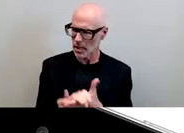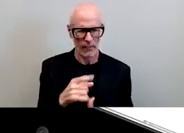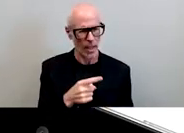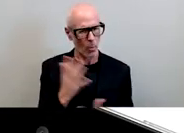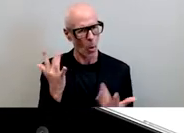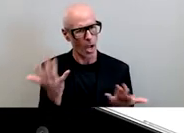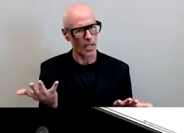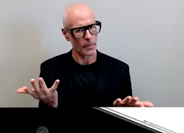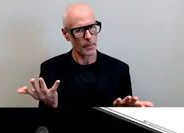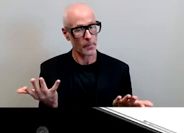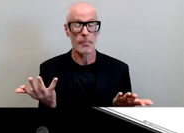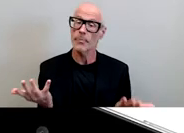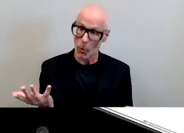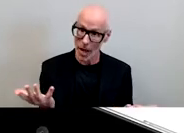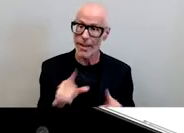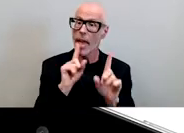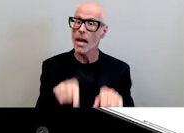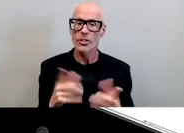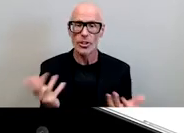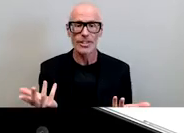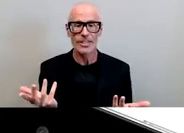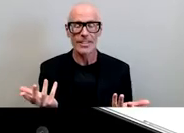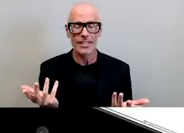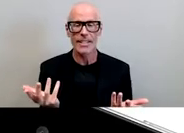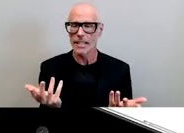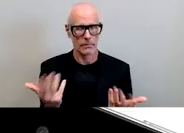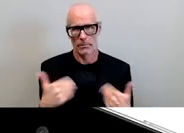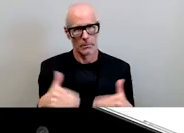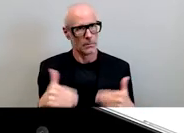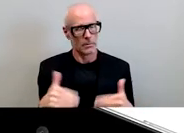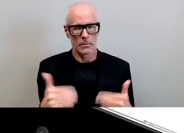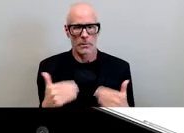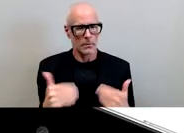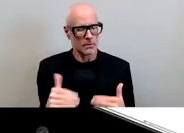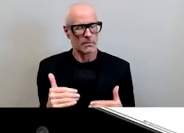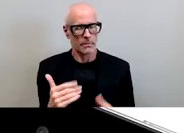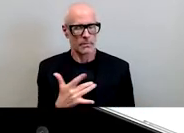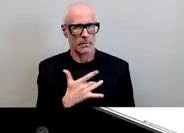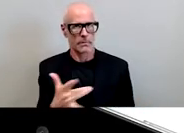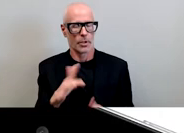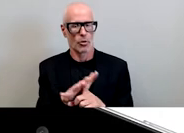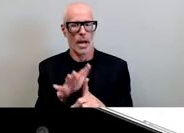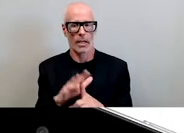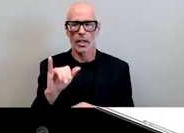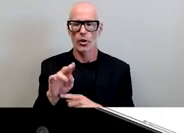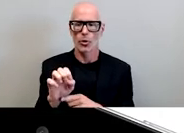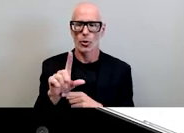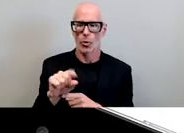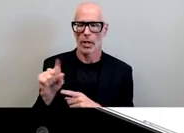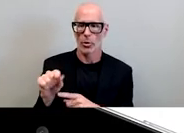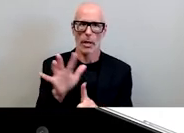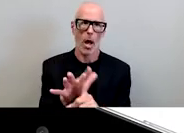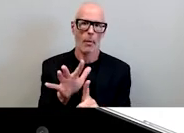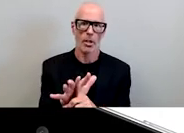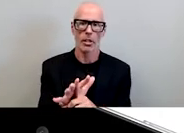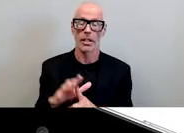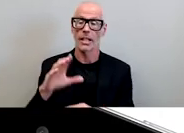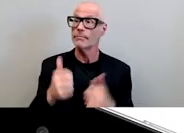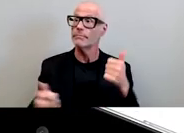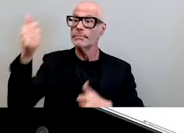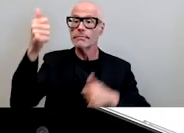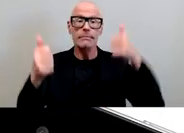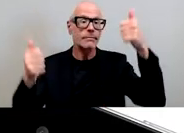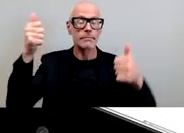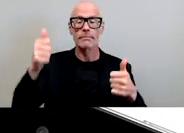well there's a thing that was very much very much on trend in june 2020. ceos were sending